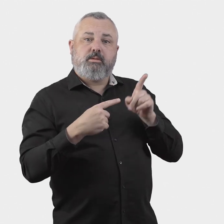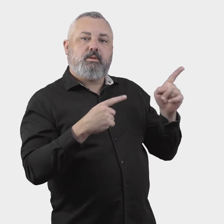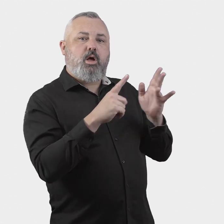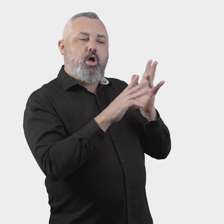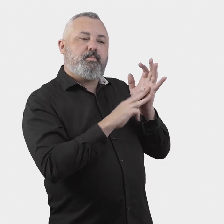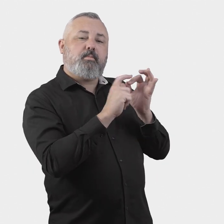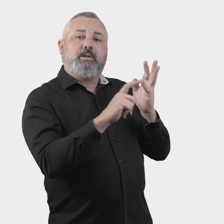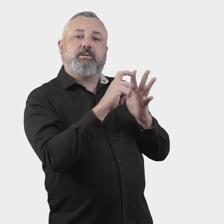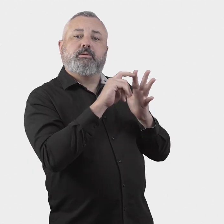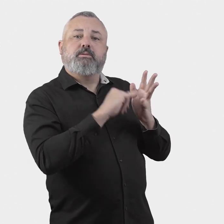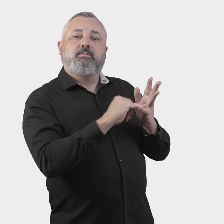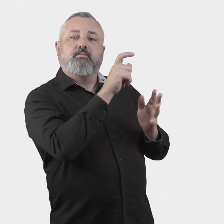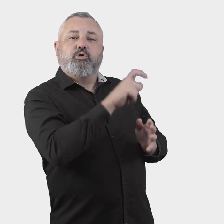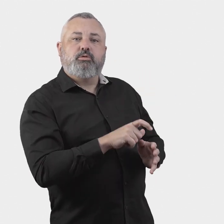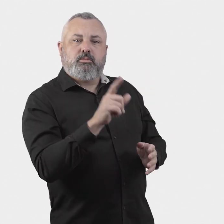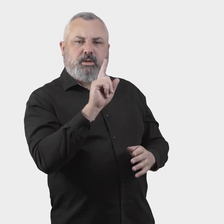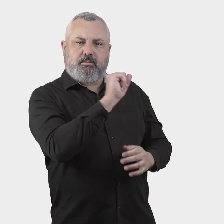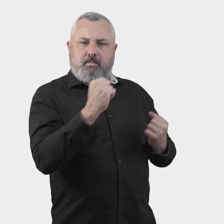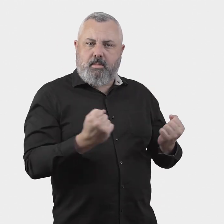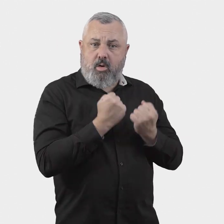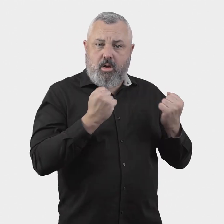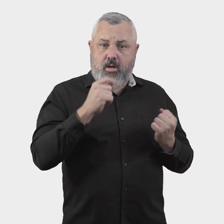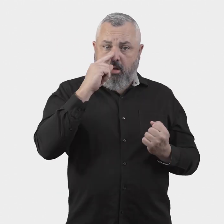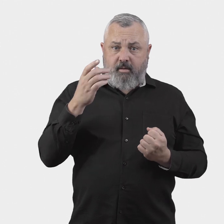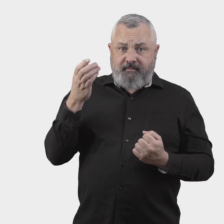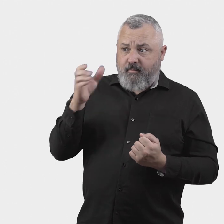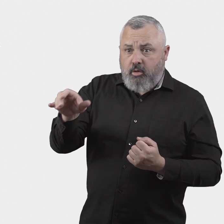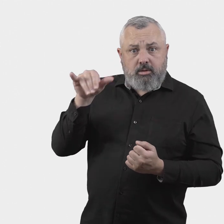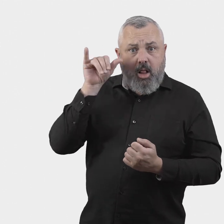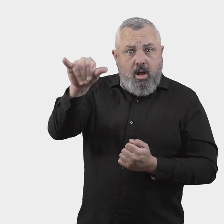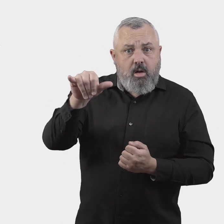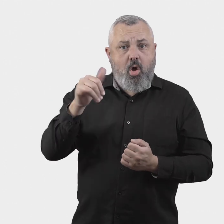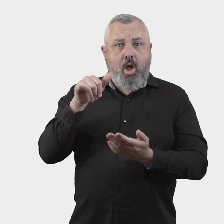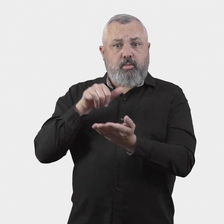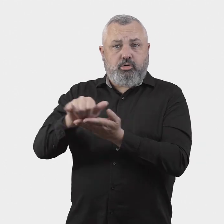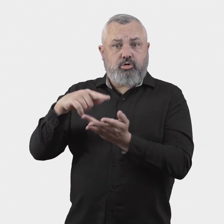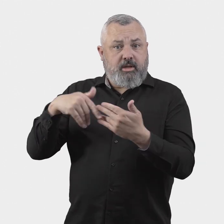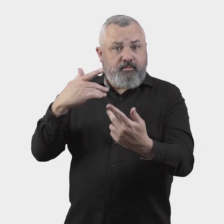operate, including what powers the ombudsperson should have to require airlines to provide